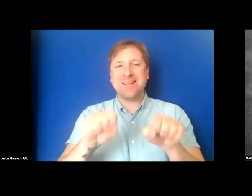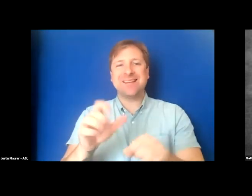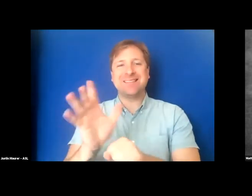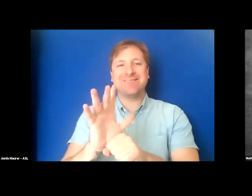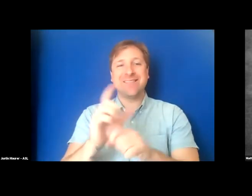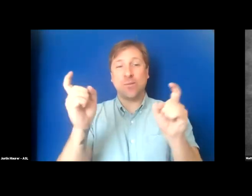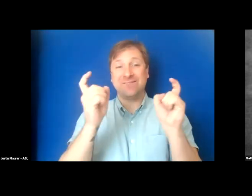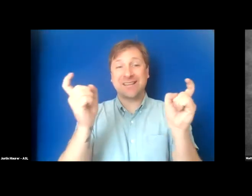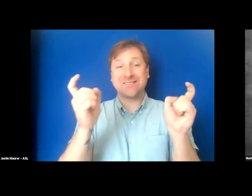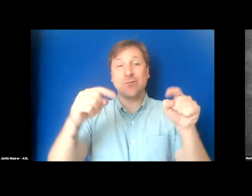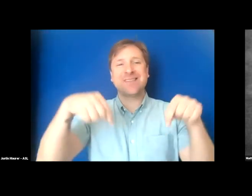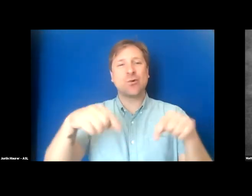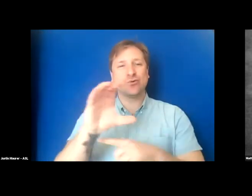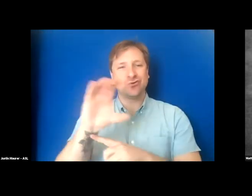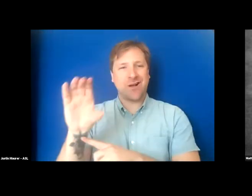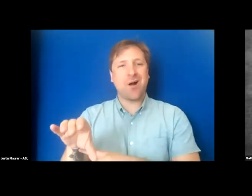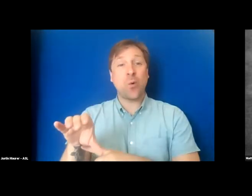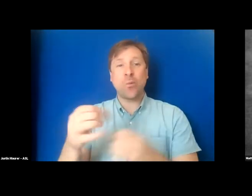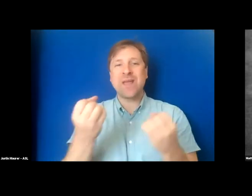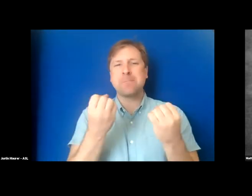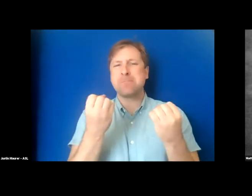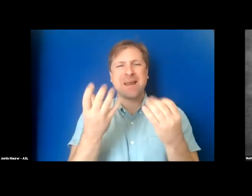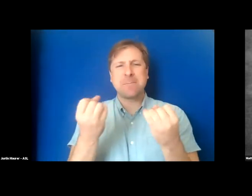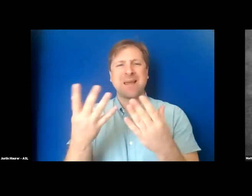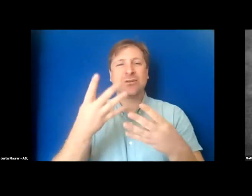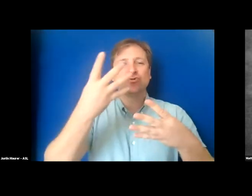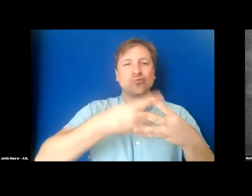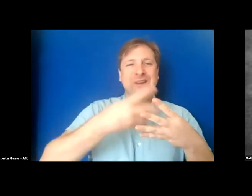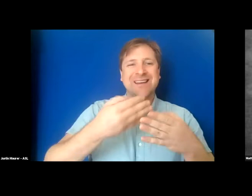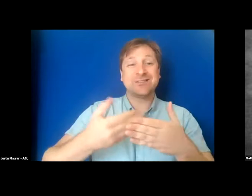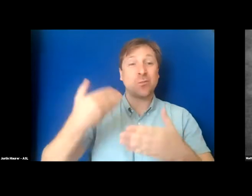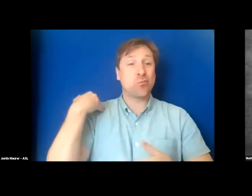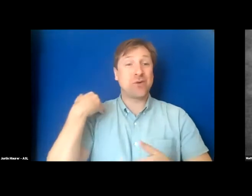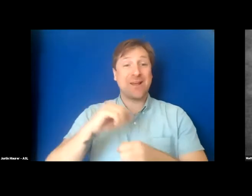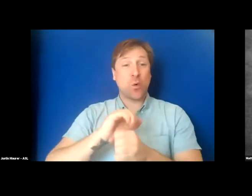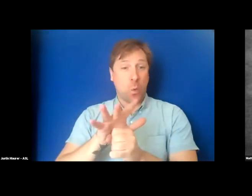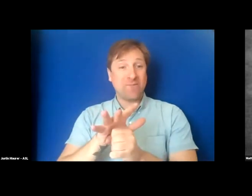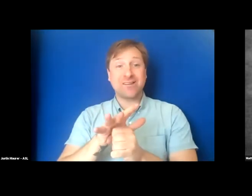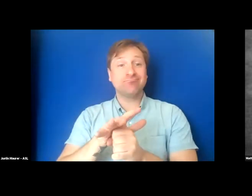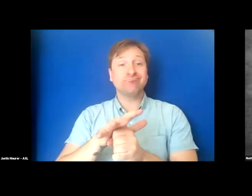We hosted dozens of screenings pre-pandemic and all of them were open captioned,